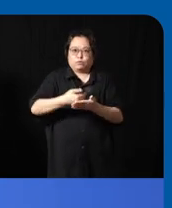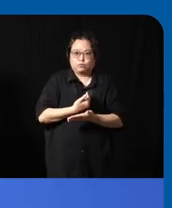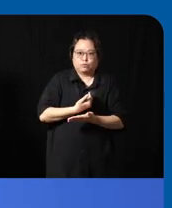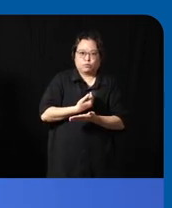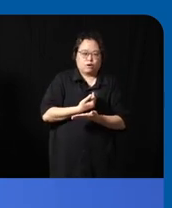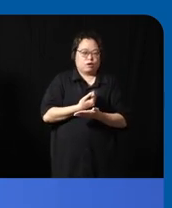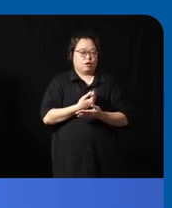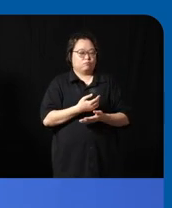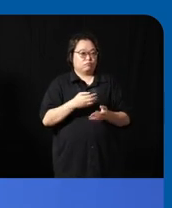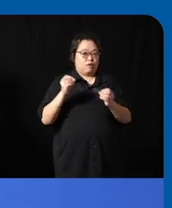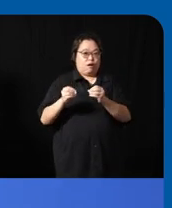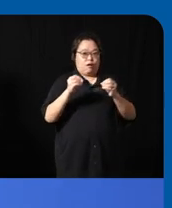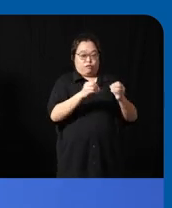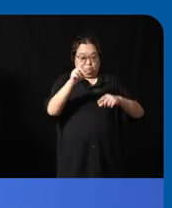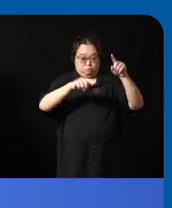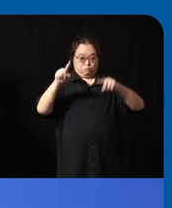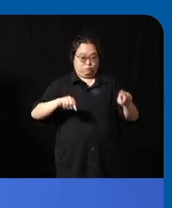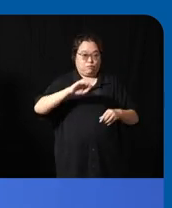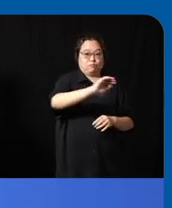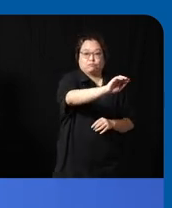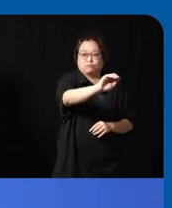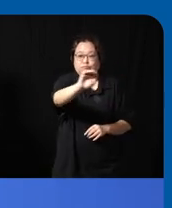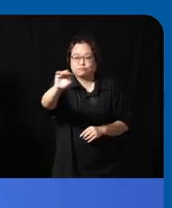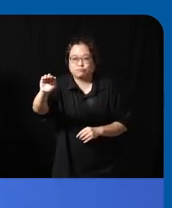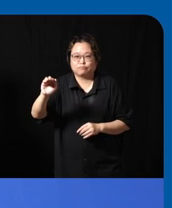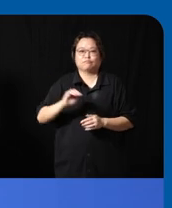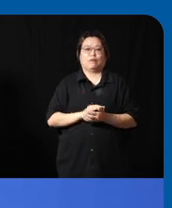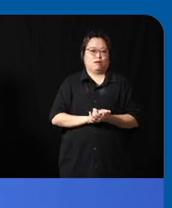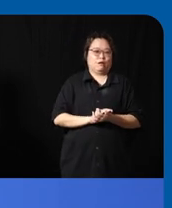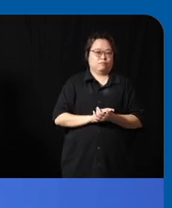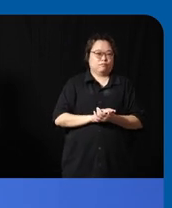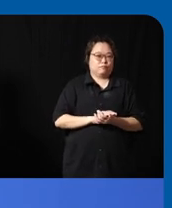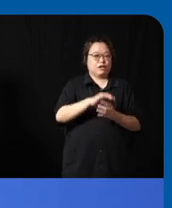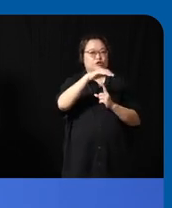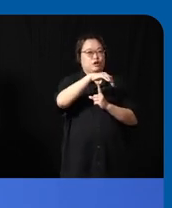out to different organizations reaching out to different um Champions within the community and